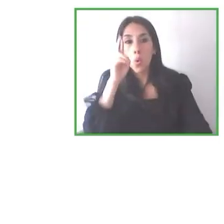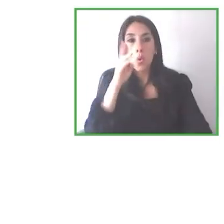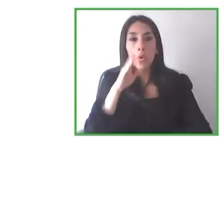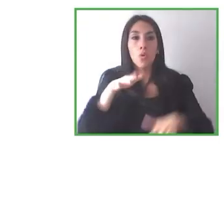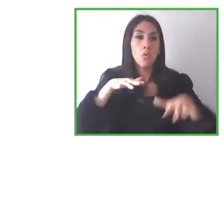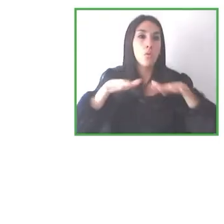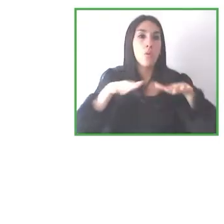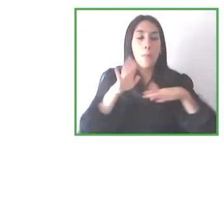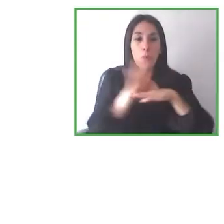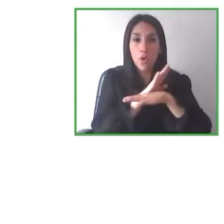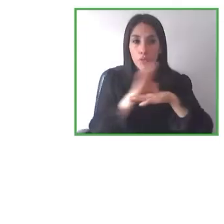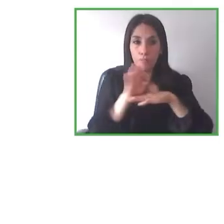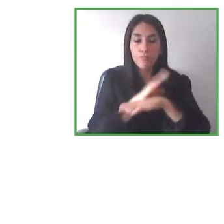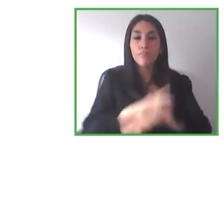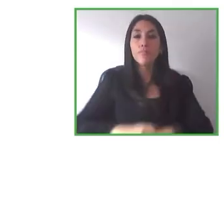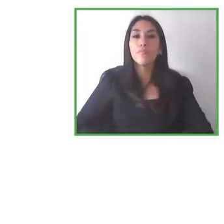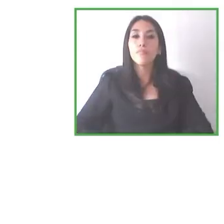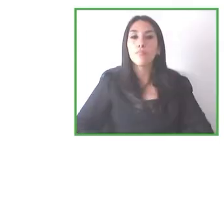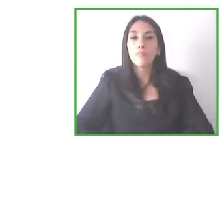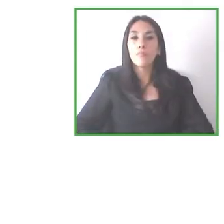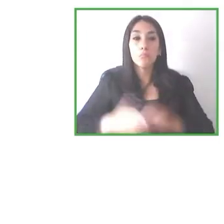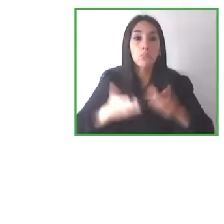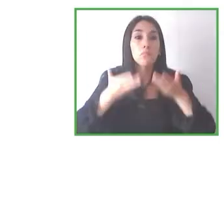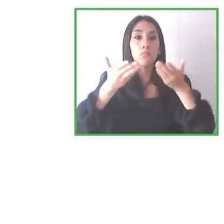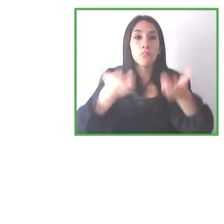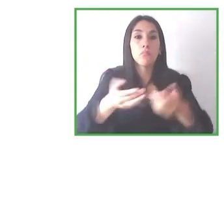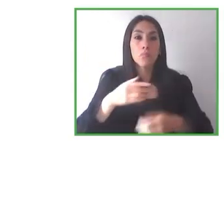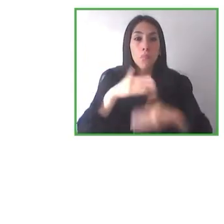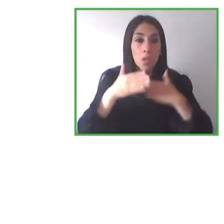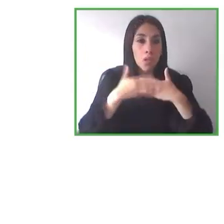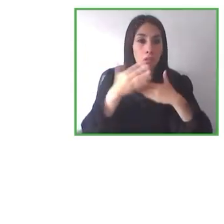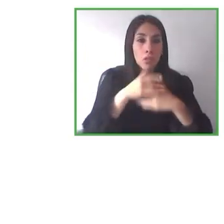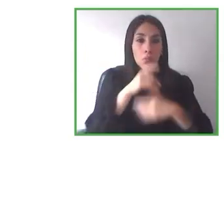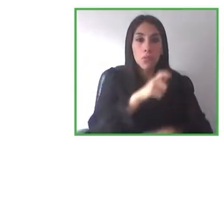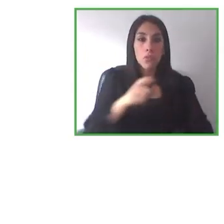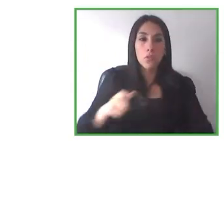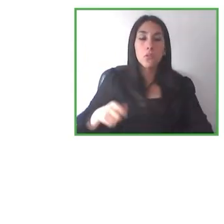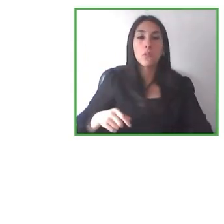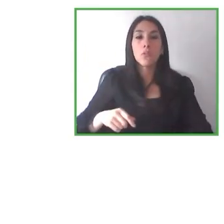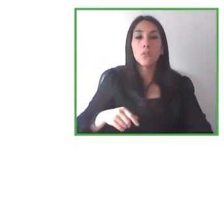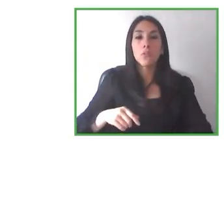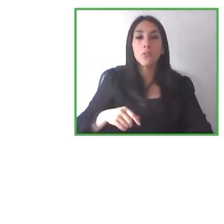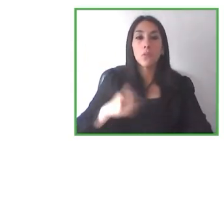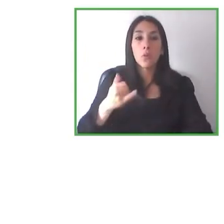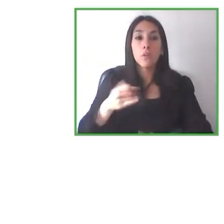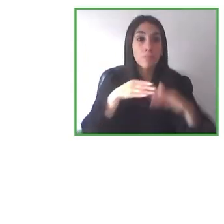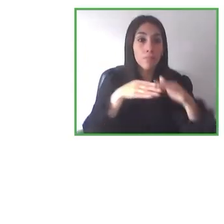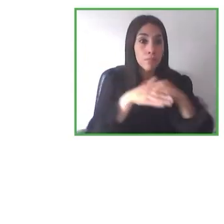access so that people with disabilities who want to access these experiences have that opportunity.